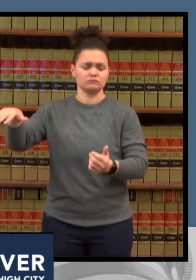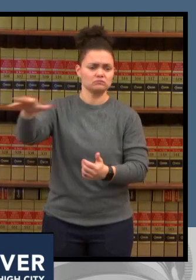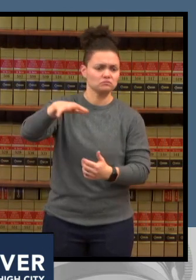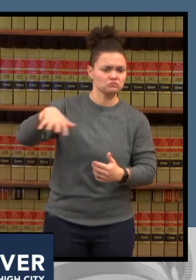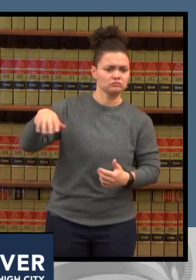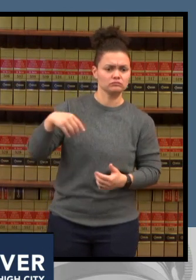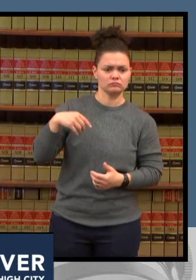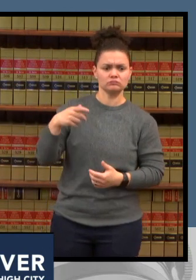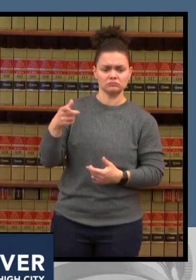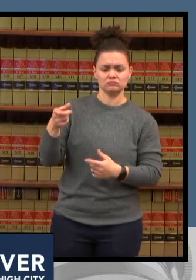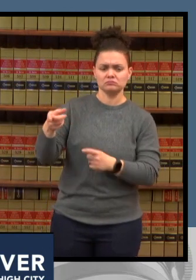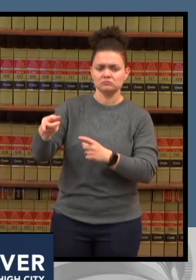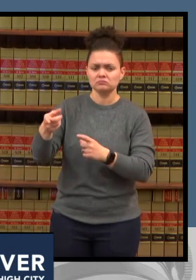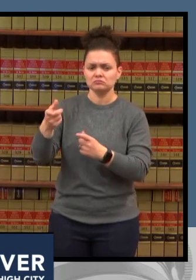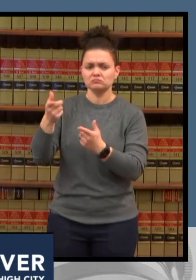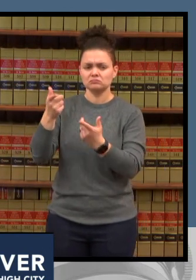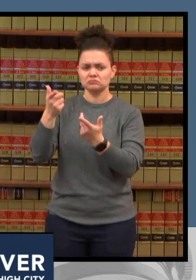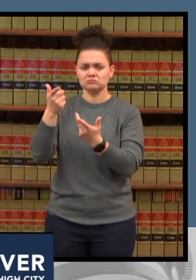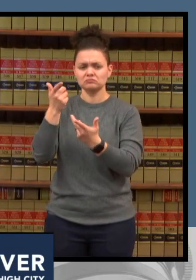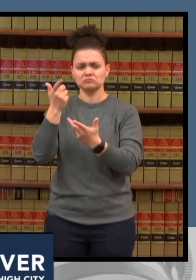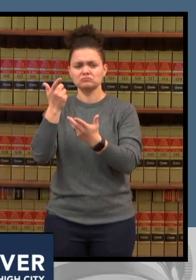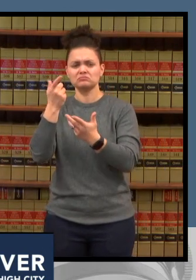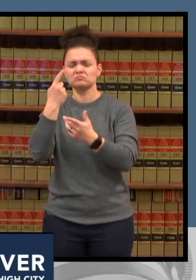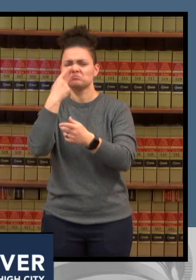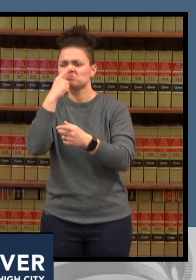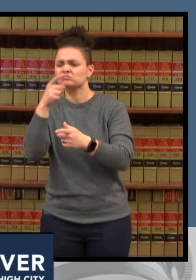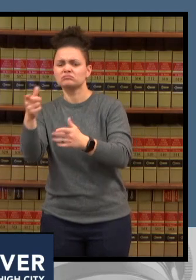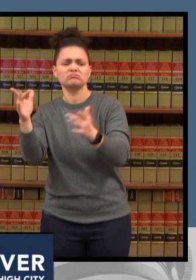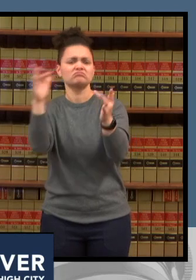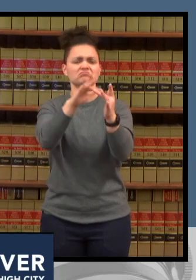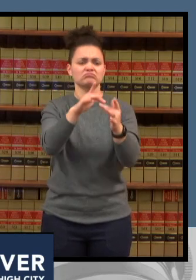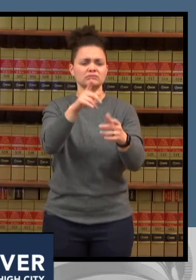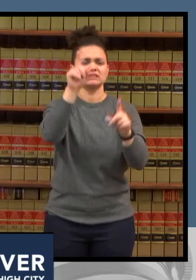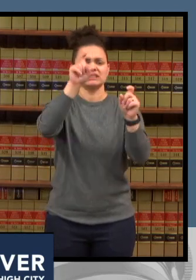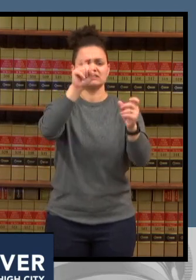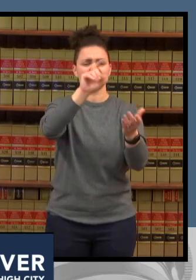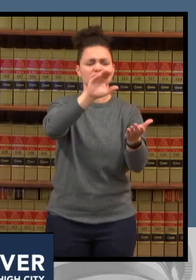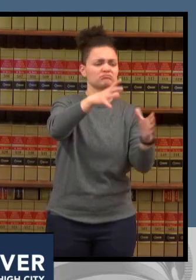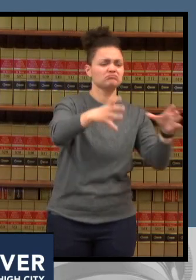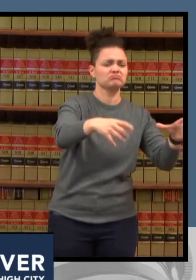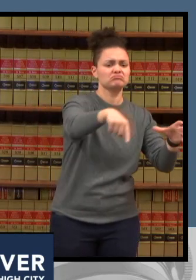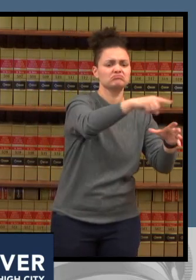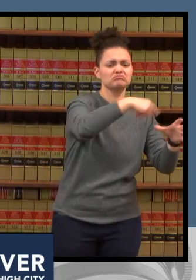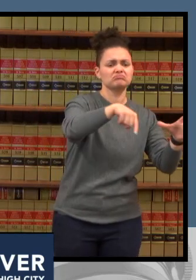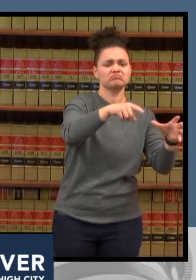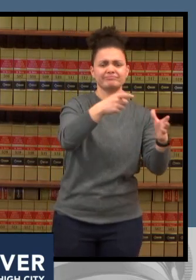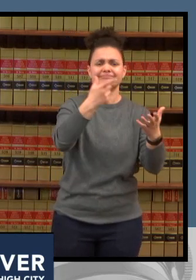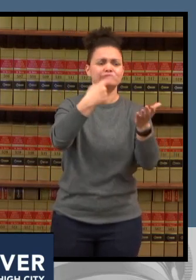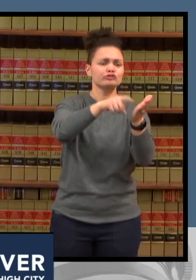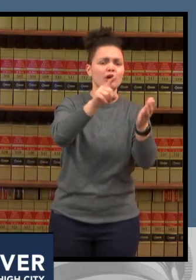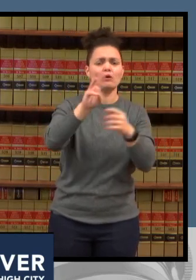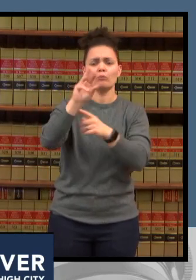state testing sites and then in the private sector walgreens cbs you know pharmacies and supermarkets